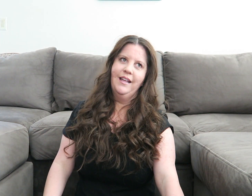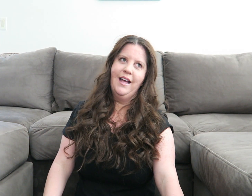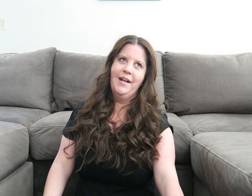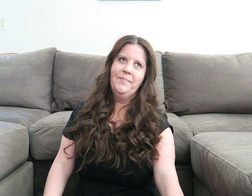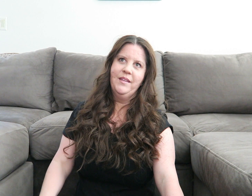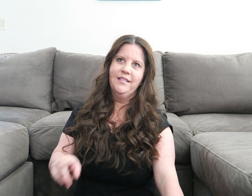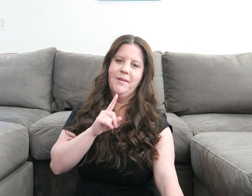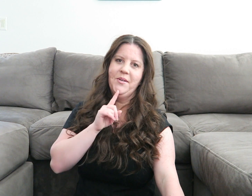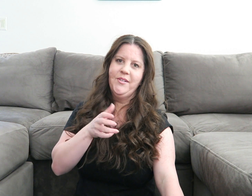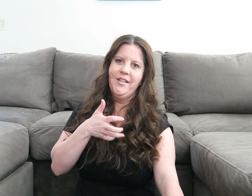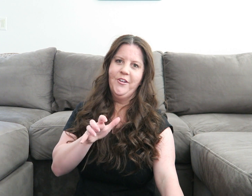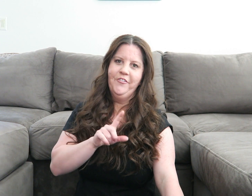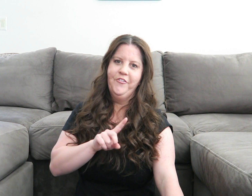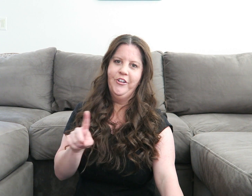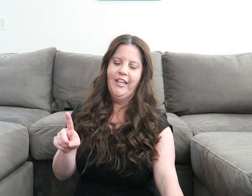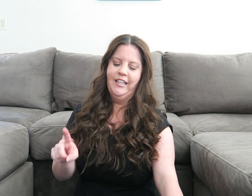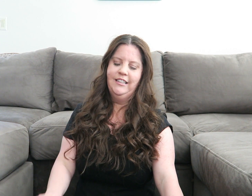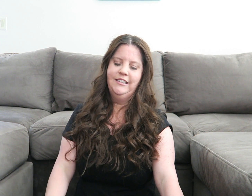Yeah, it's been a really rough week.